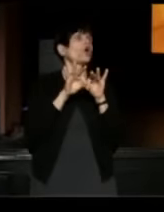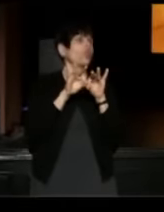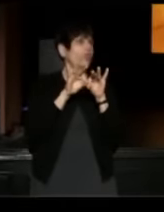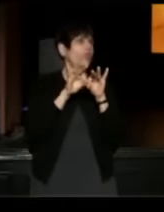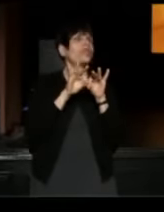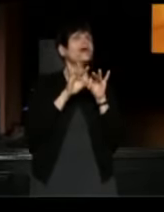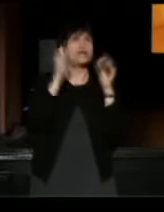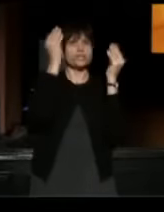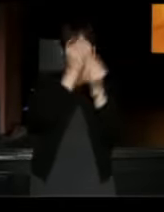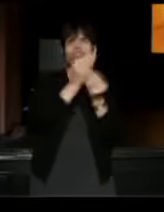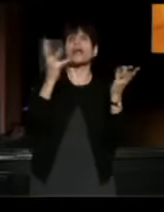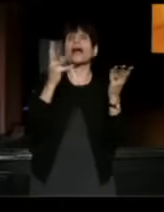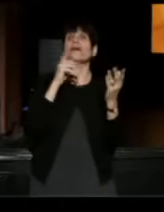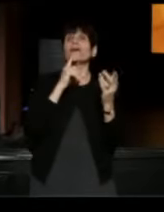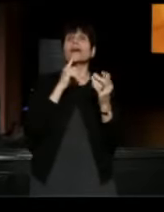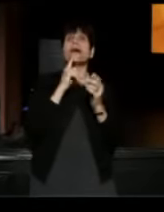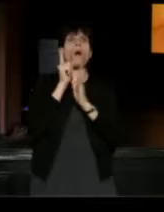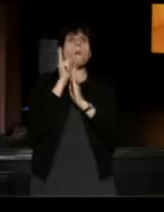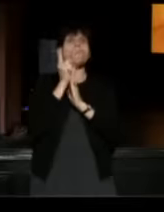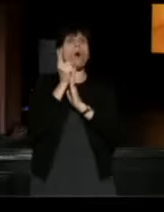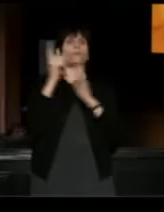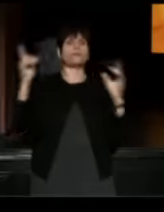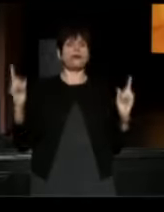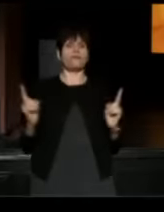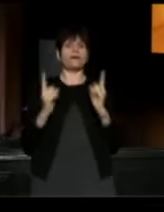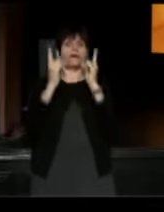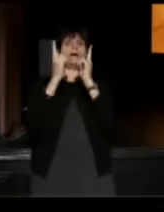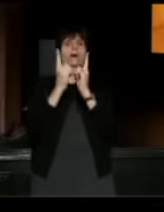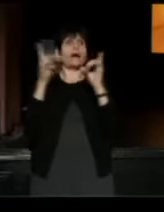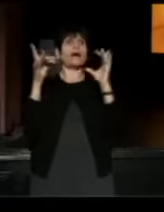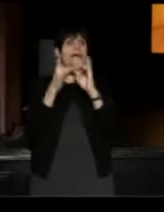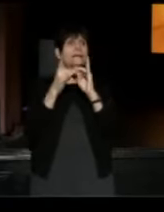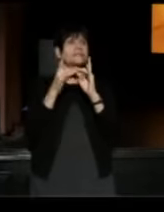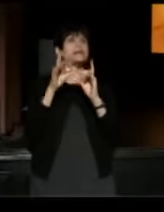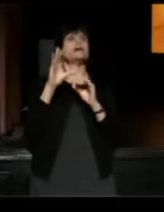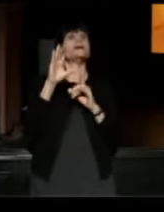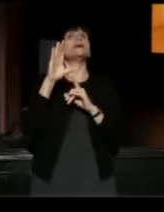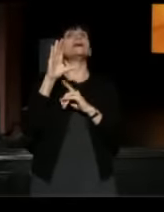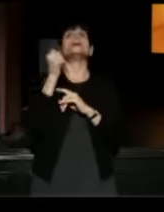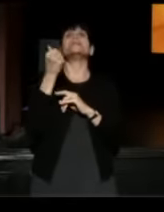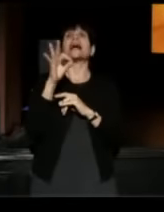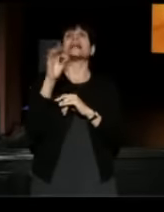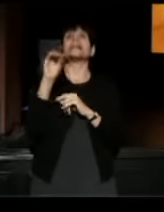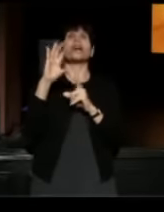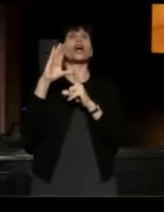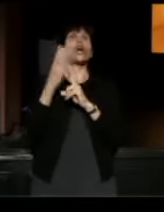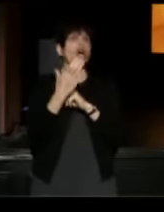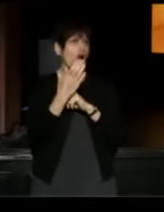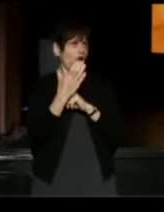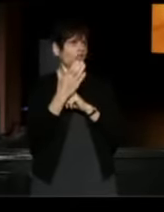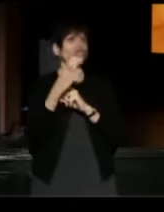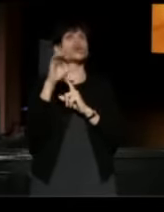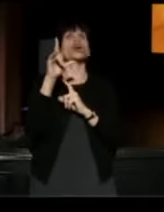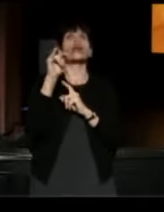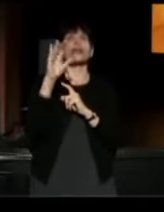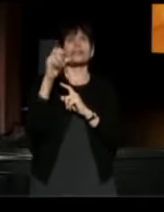At a conference in the early 90's, Culture Clash, an ensemble of brilliant, Chicano artists performed.